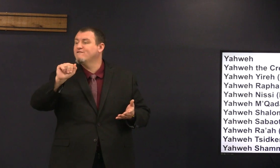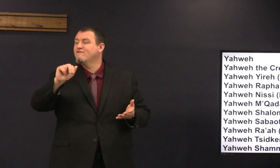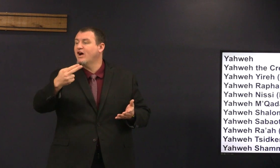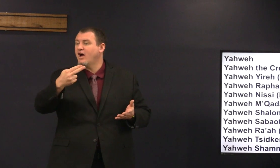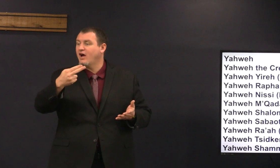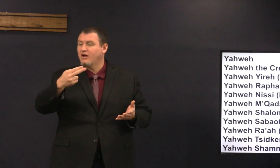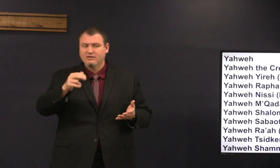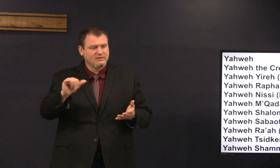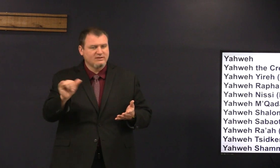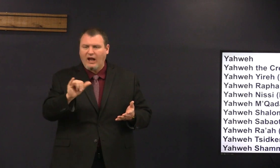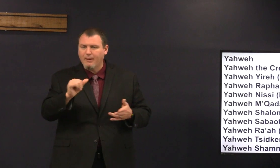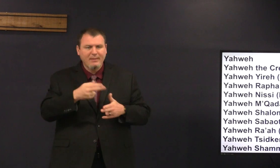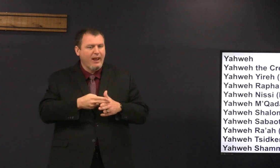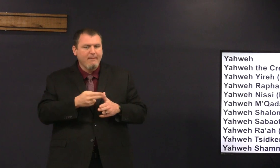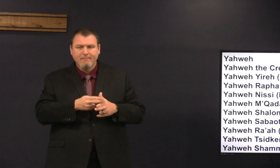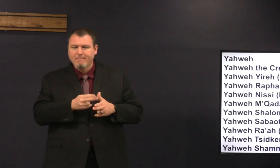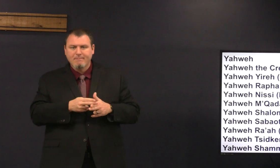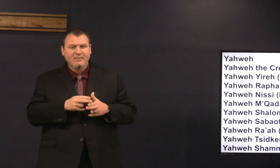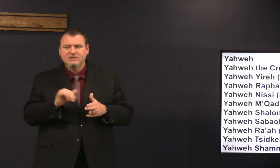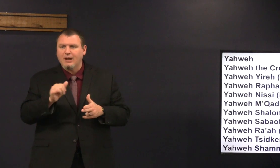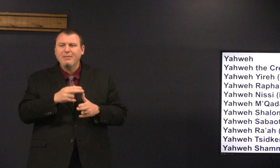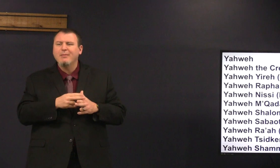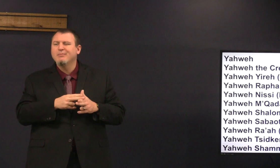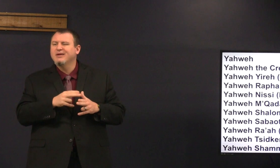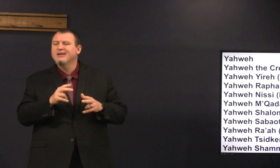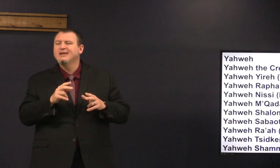Jehovah which is the same name